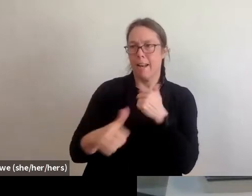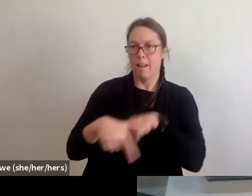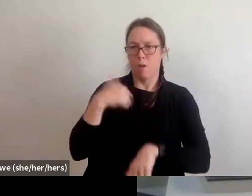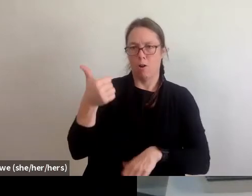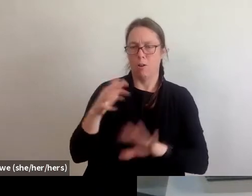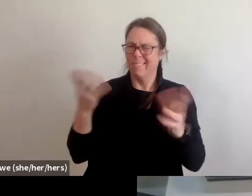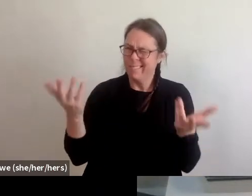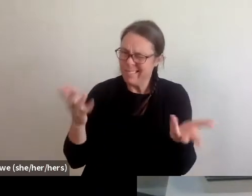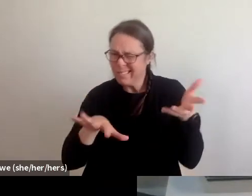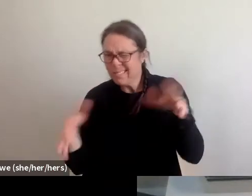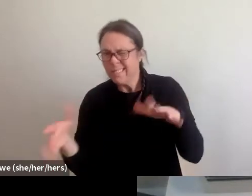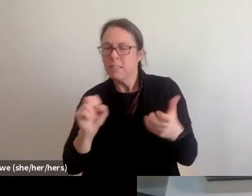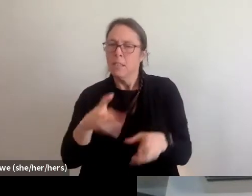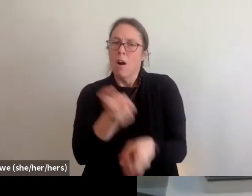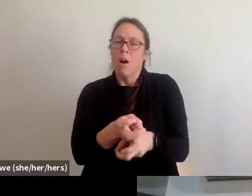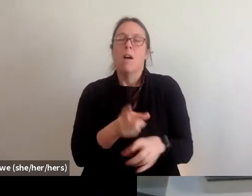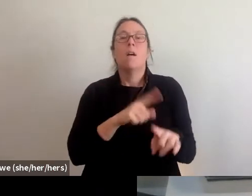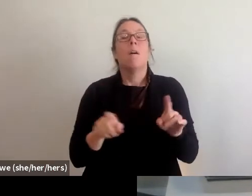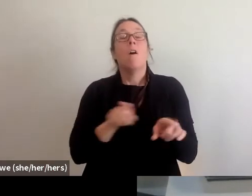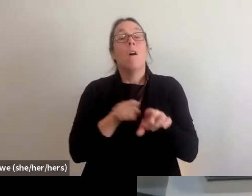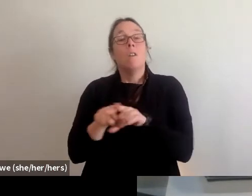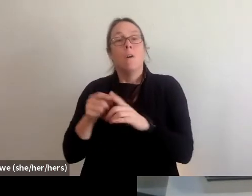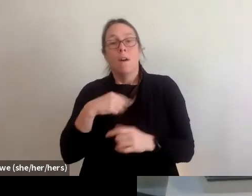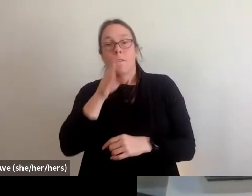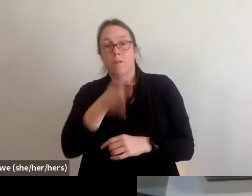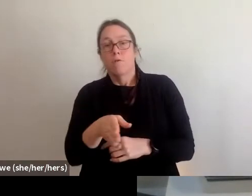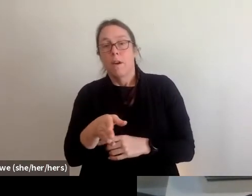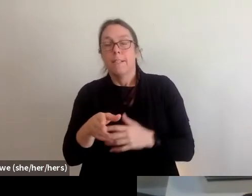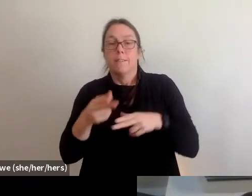there's also this direct temporary housing